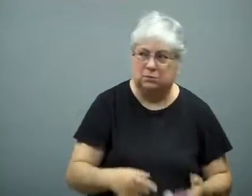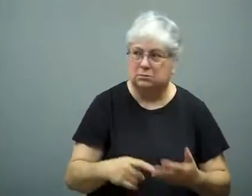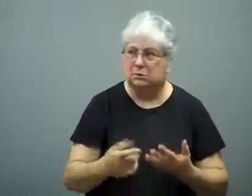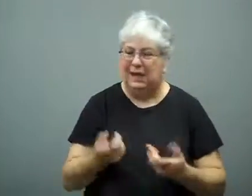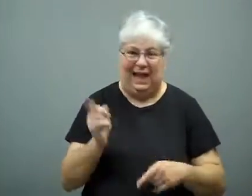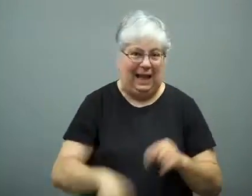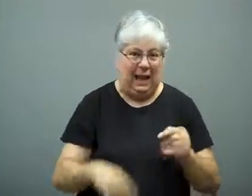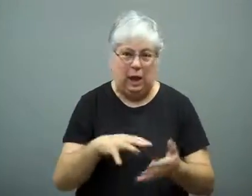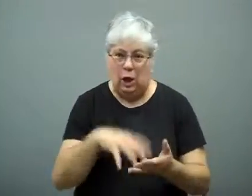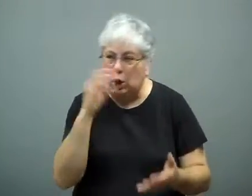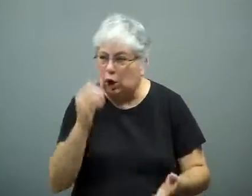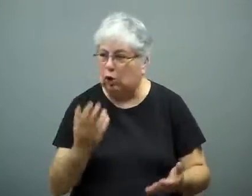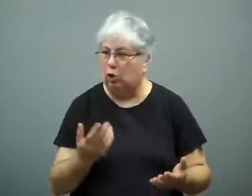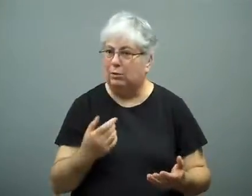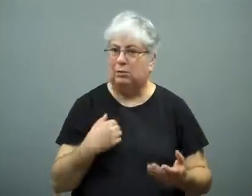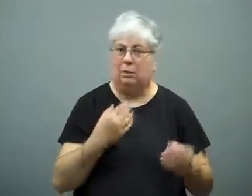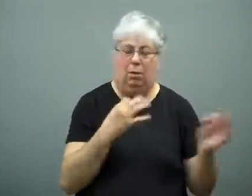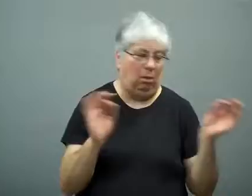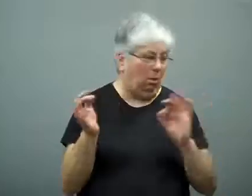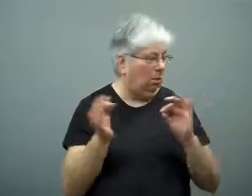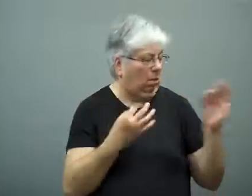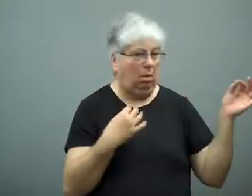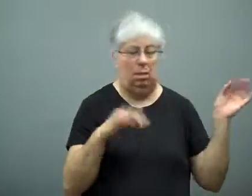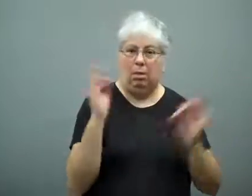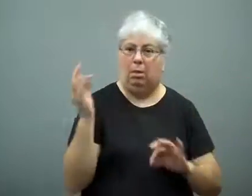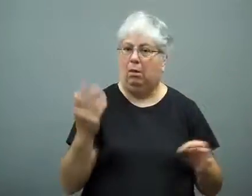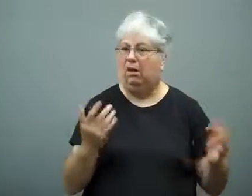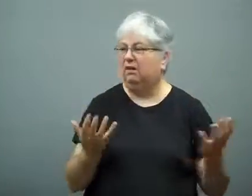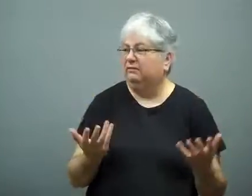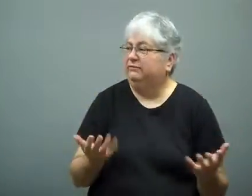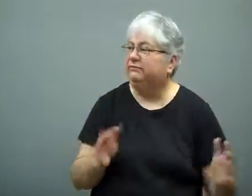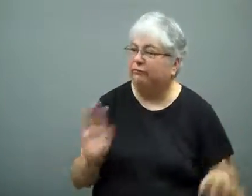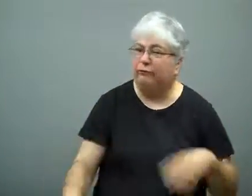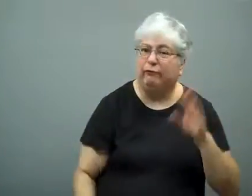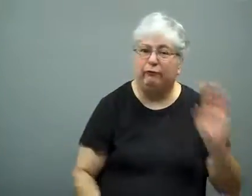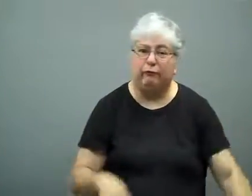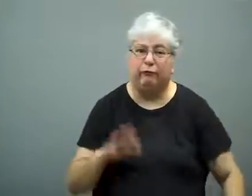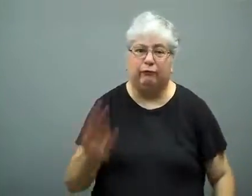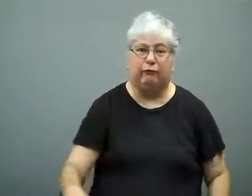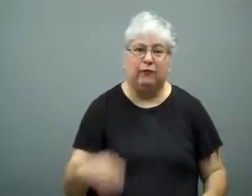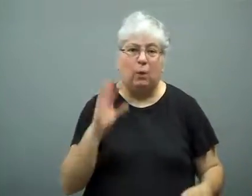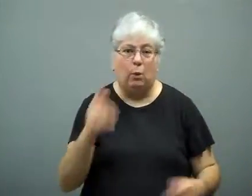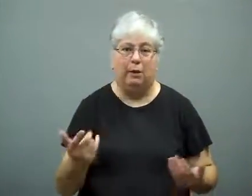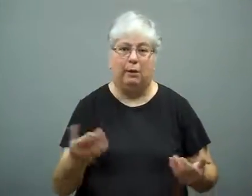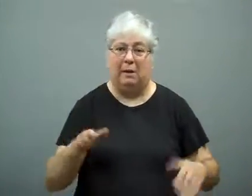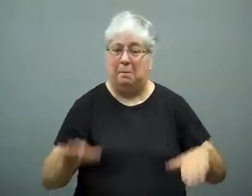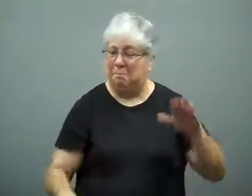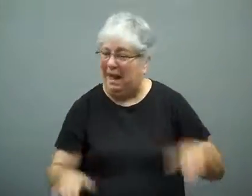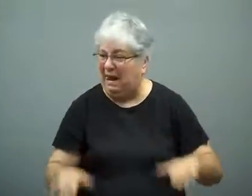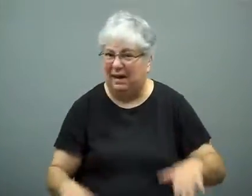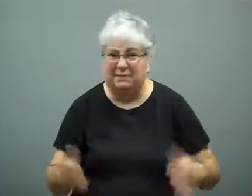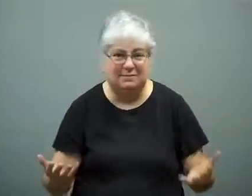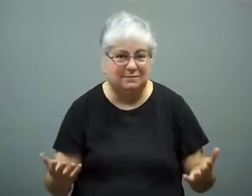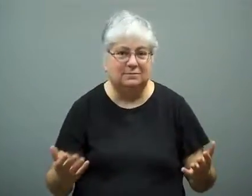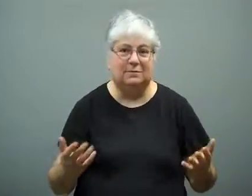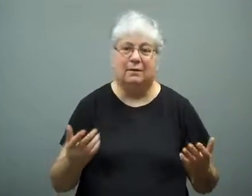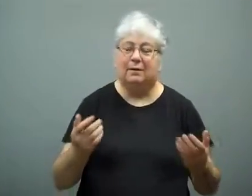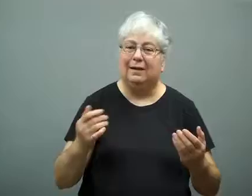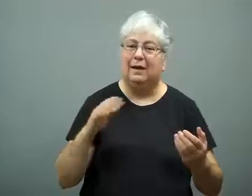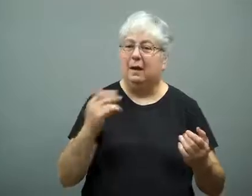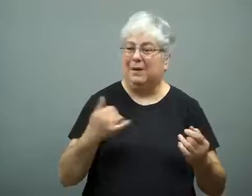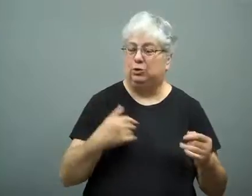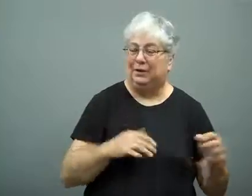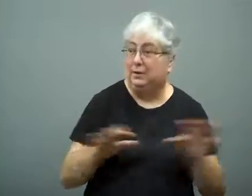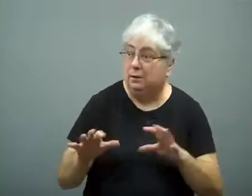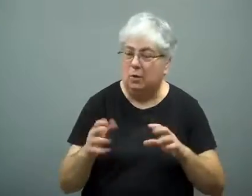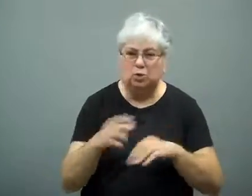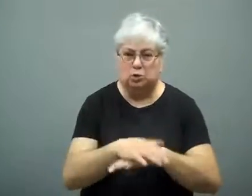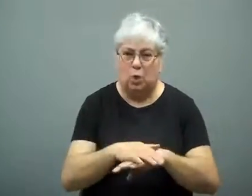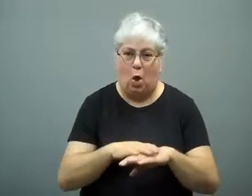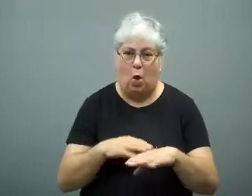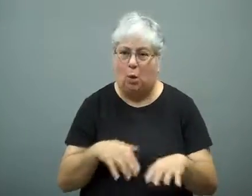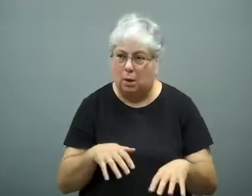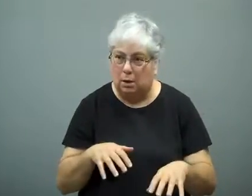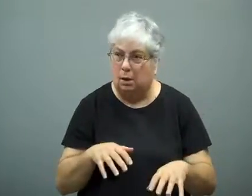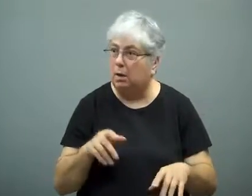unable to learn, easily distracted, sloppy, unbalanced,